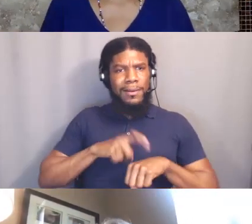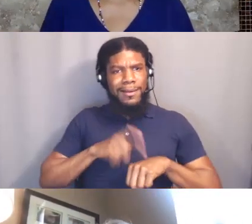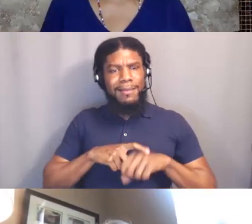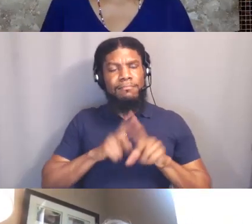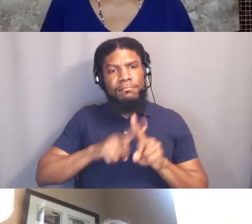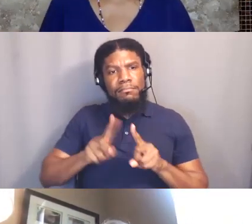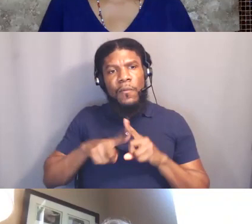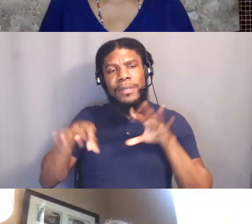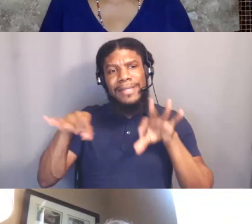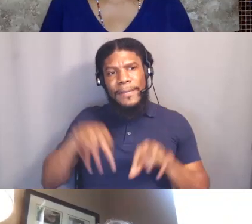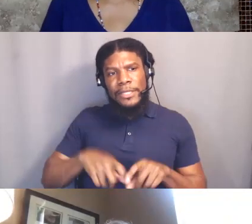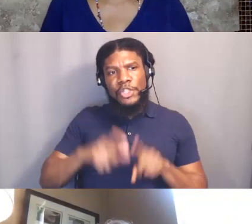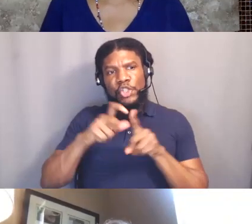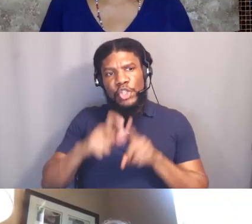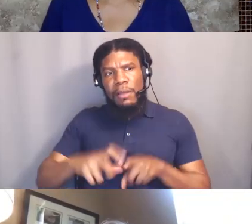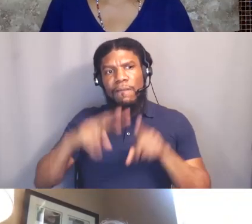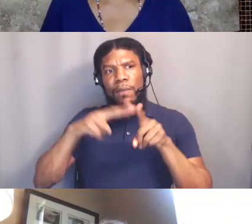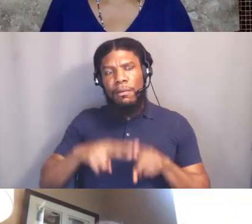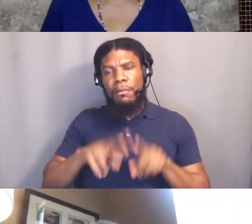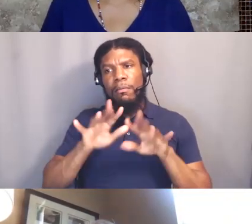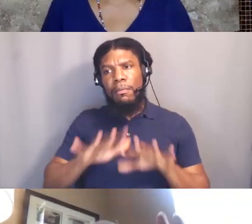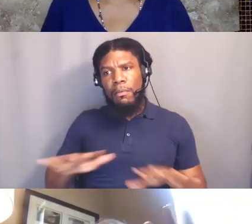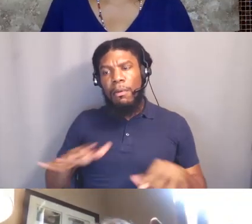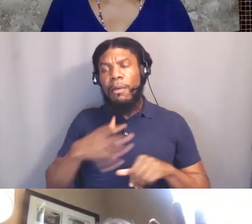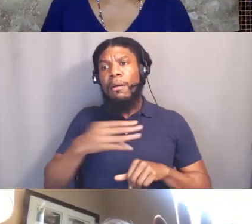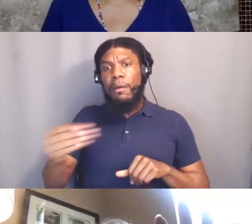and then the end results of the words power